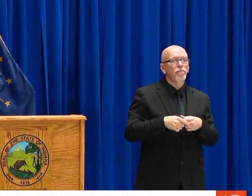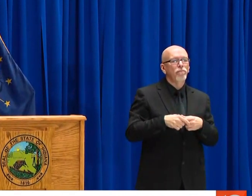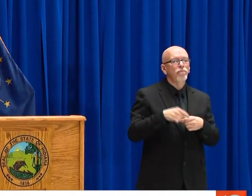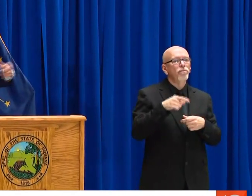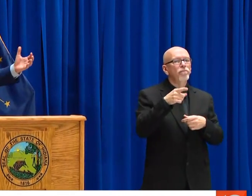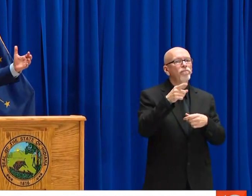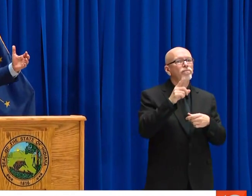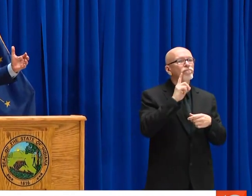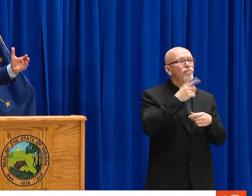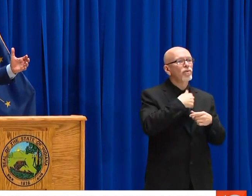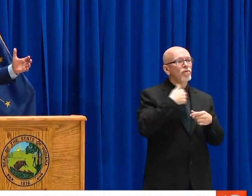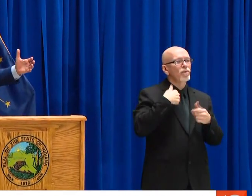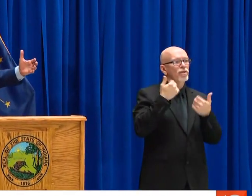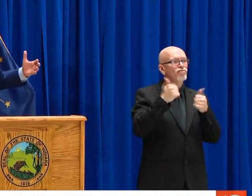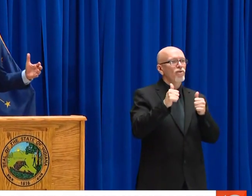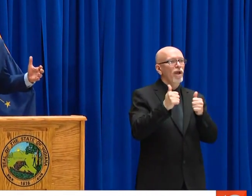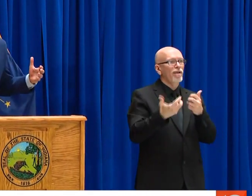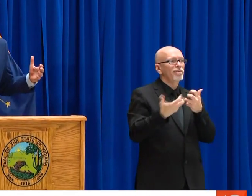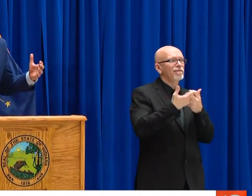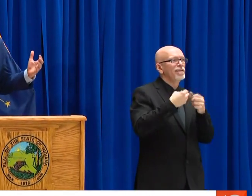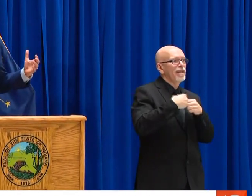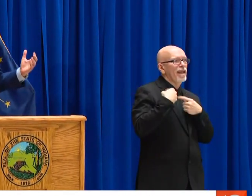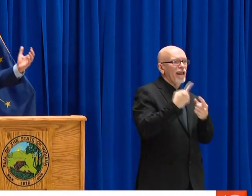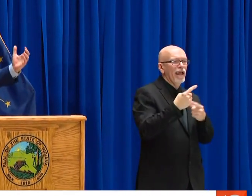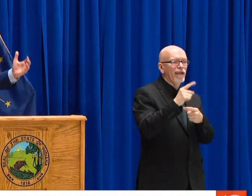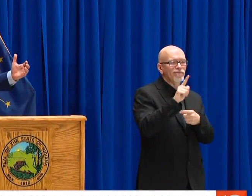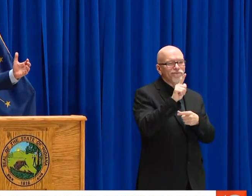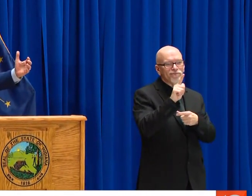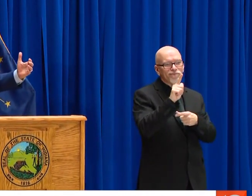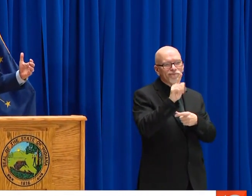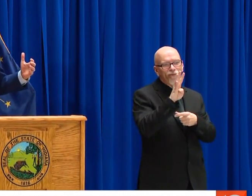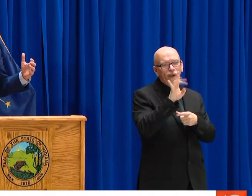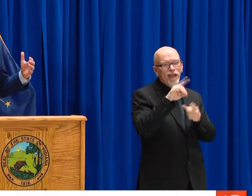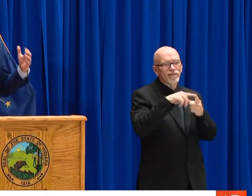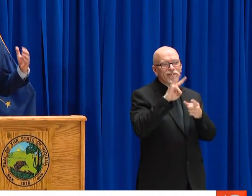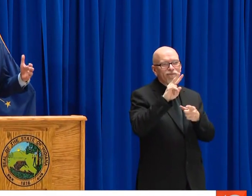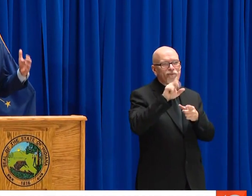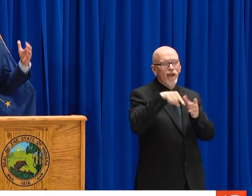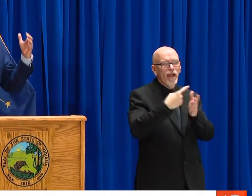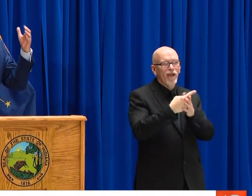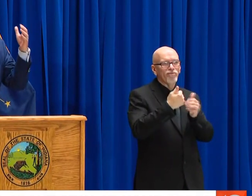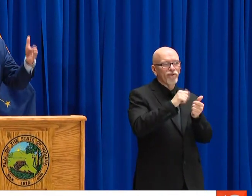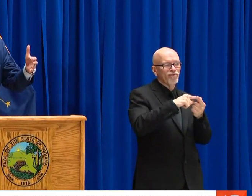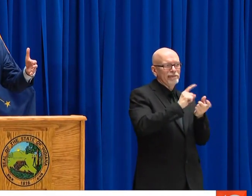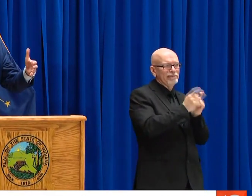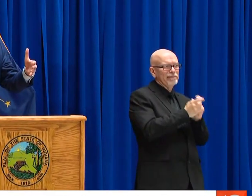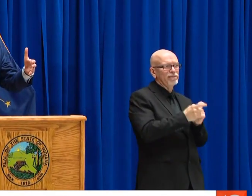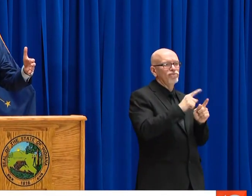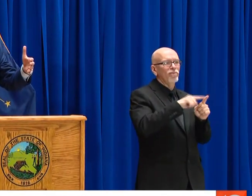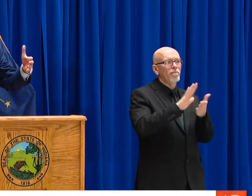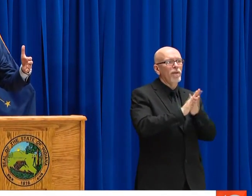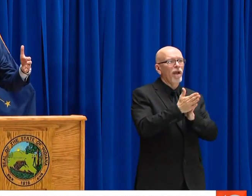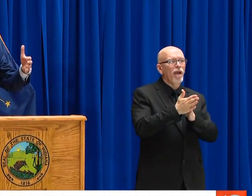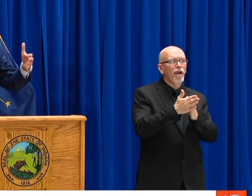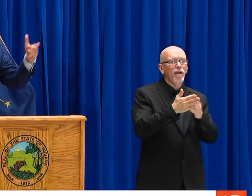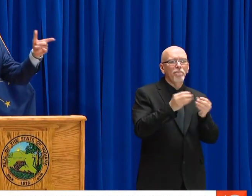SO WE'RE LOOKING AT BOTH. YOU'LL HEAR A LITTLE BIT MORE IN